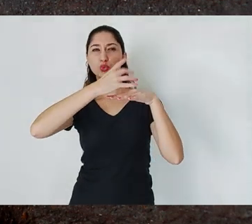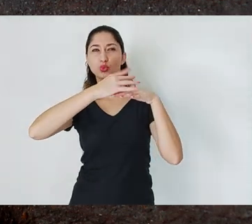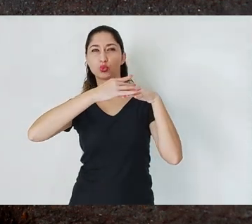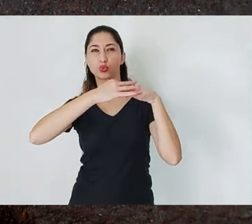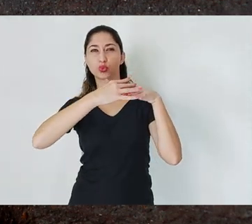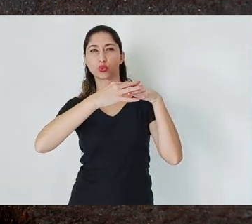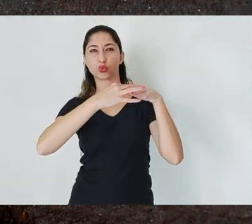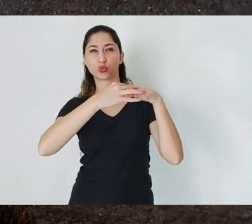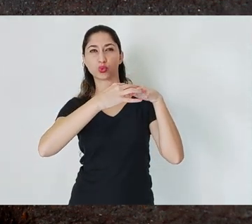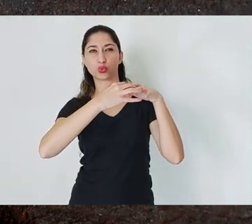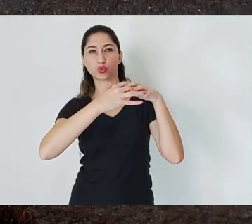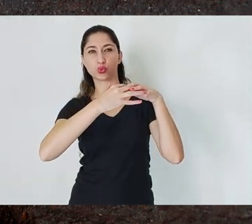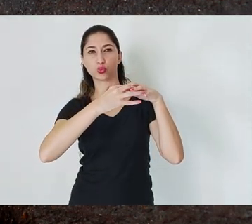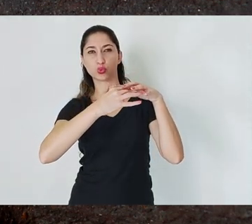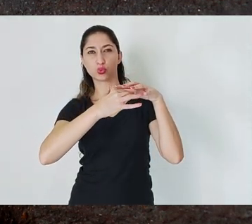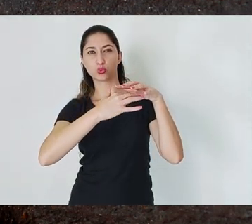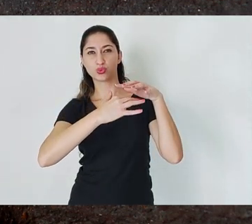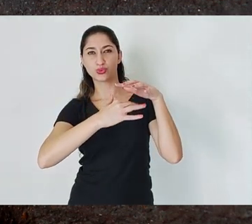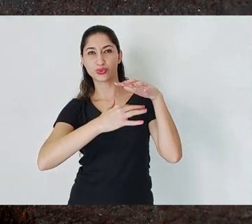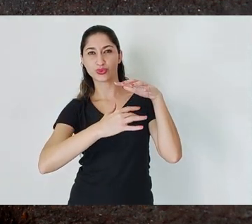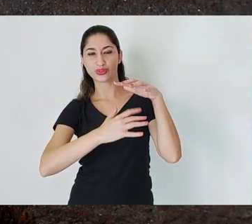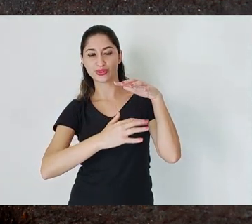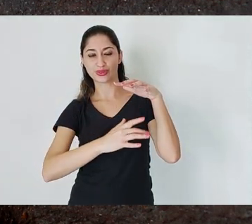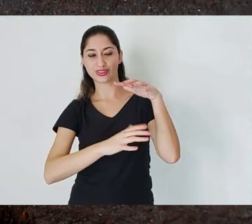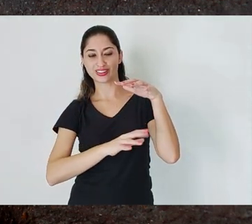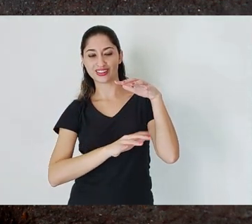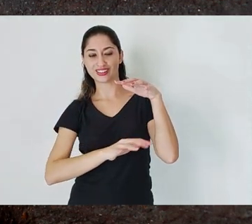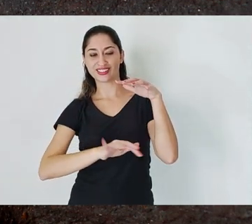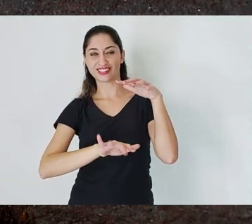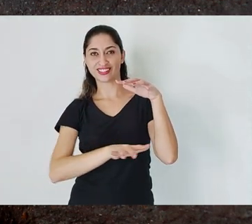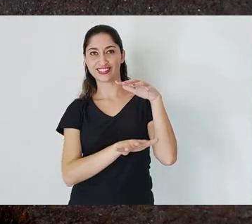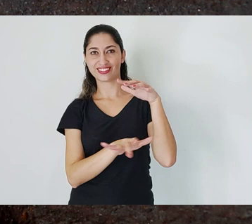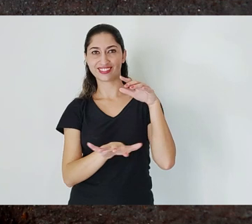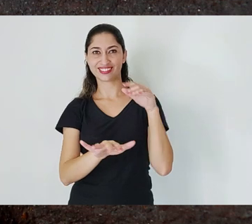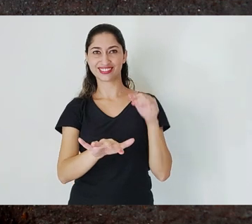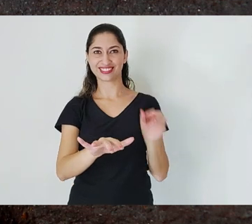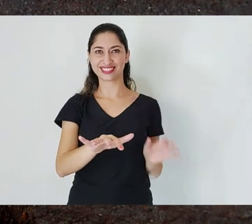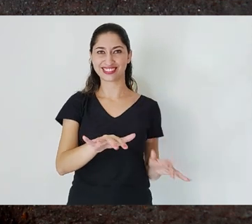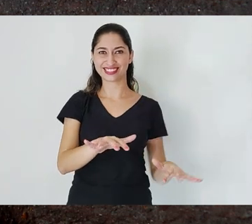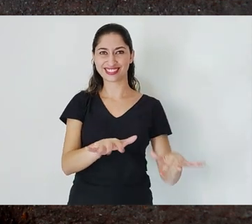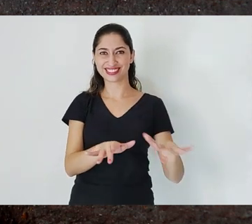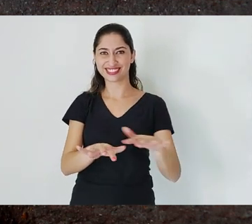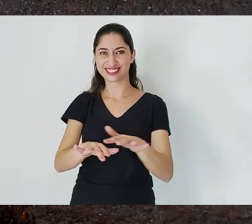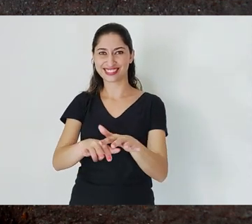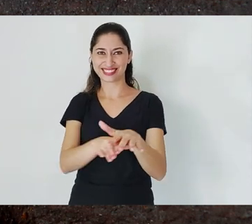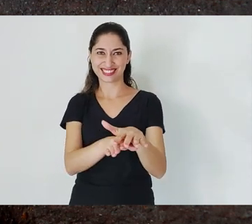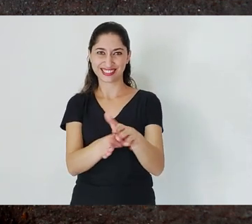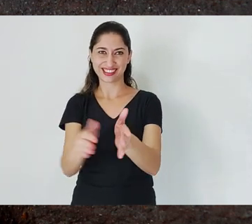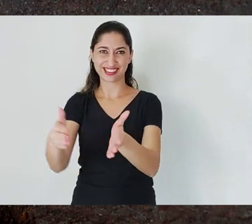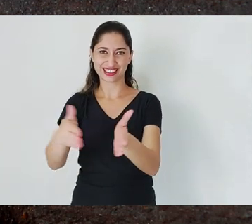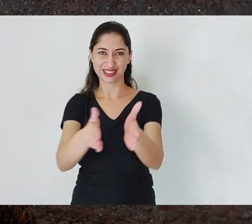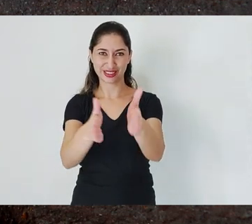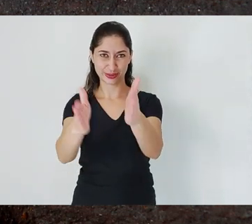and accumulates below in the iron ore. We have an extremely convenient geological or hydrogeological formation: